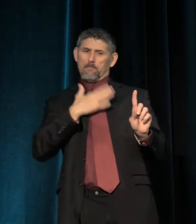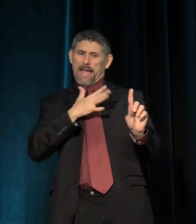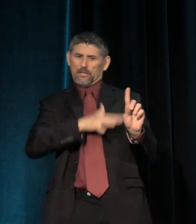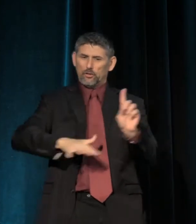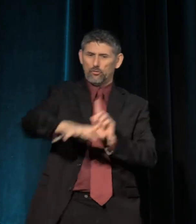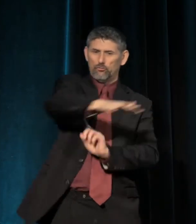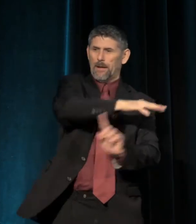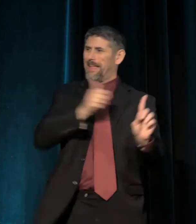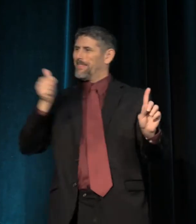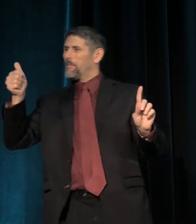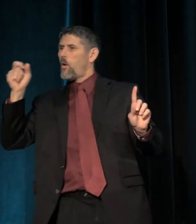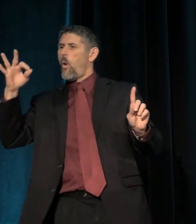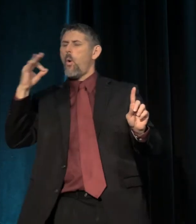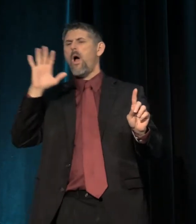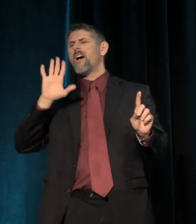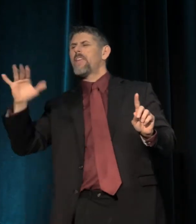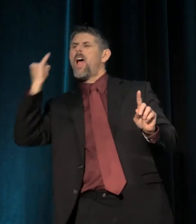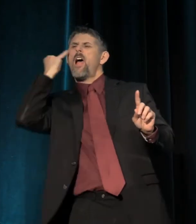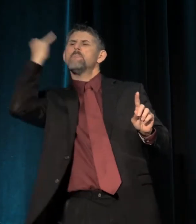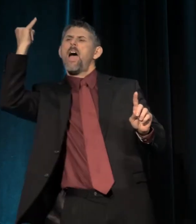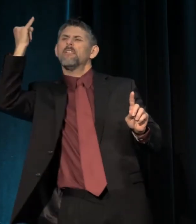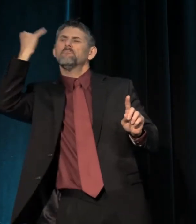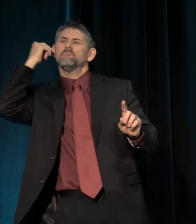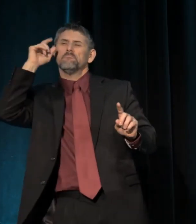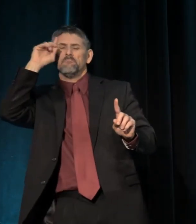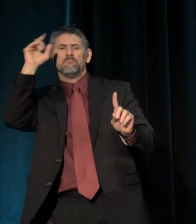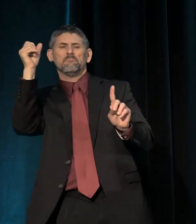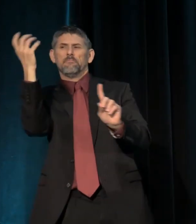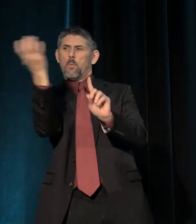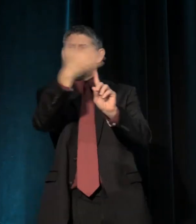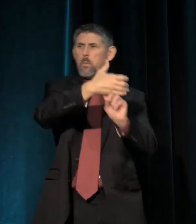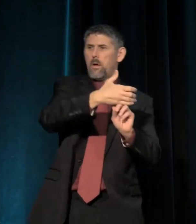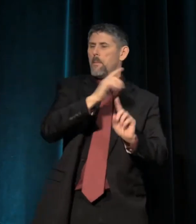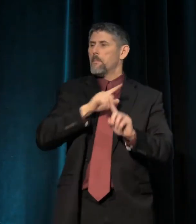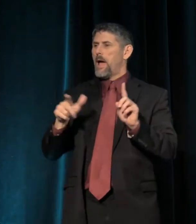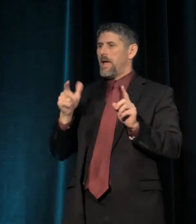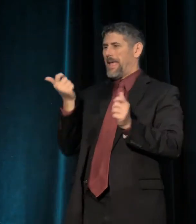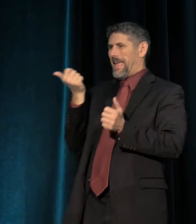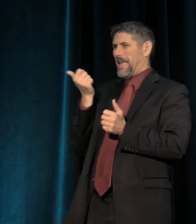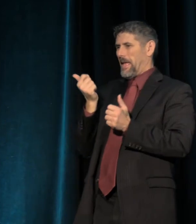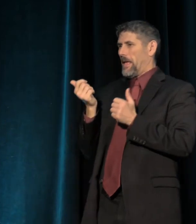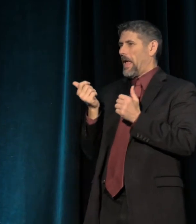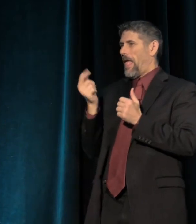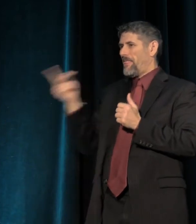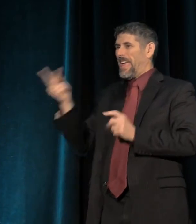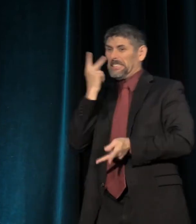themselves, or figments of their imagination -- indeed, everything and anything, except me."